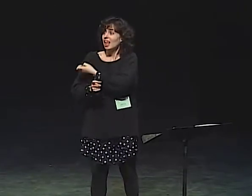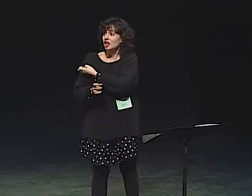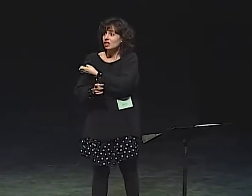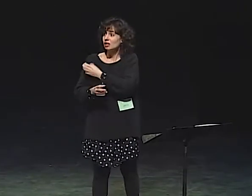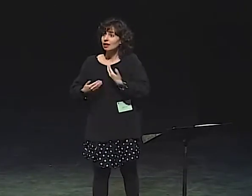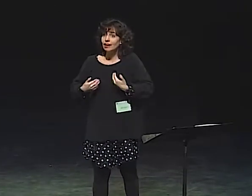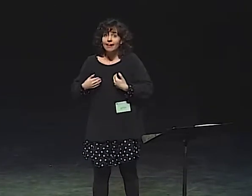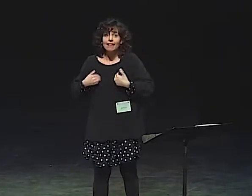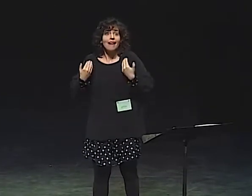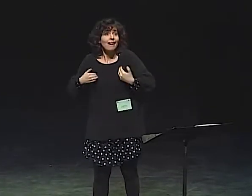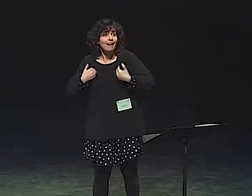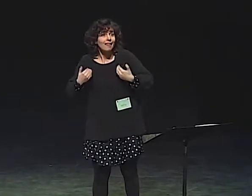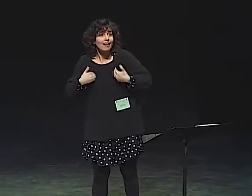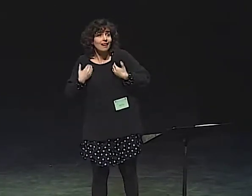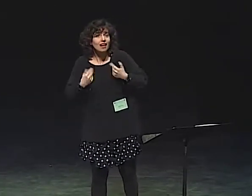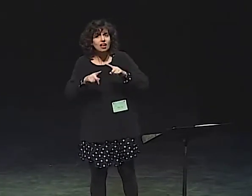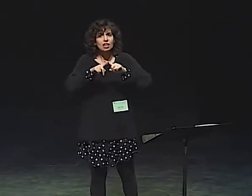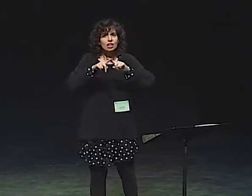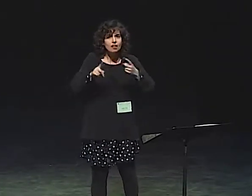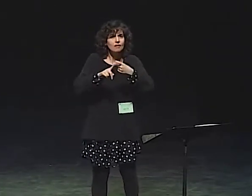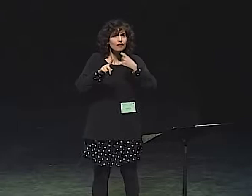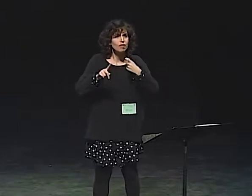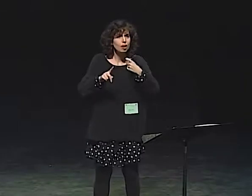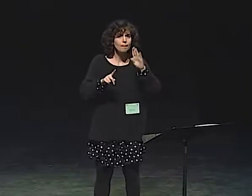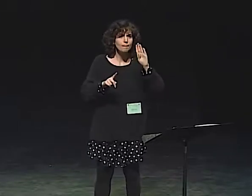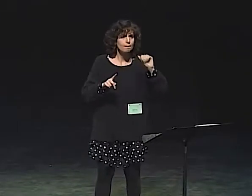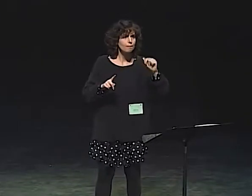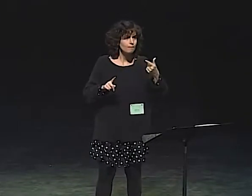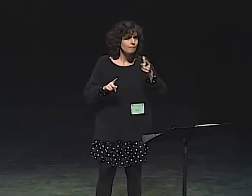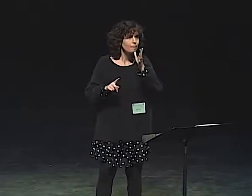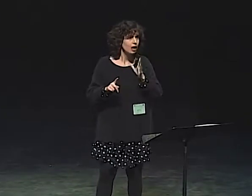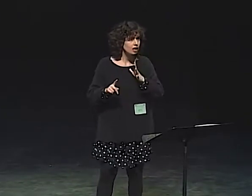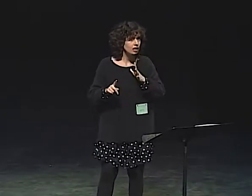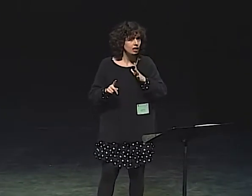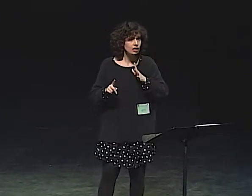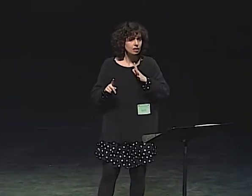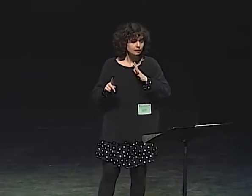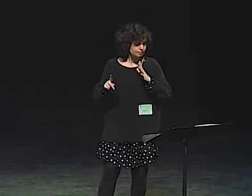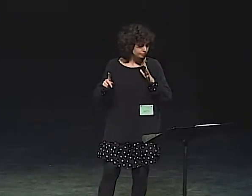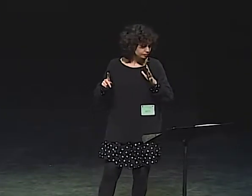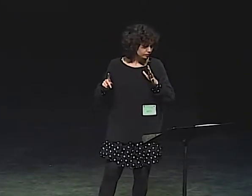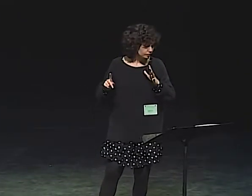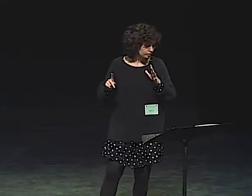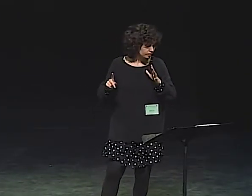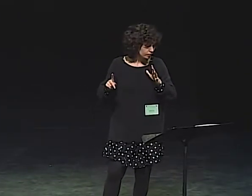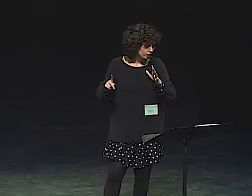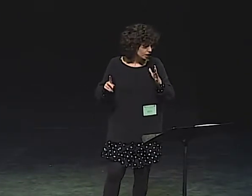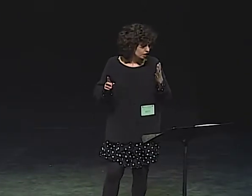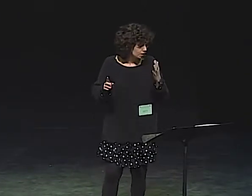SHE SHOWS THAT HER MIND IS QUICK AND THAT HER BODY IS ENERGETIC, THAT SHE'S YOUNG,